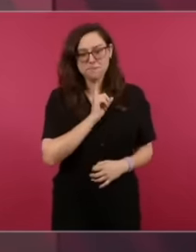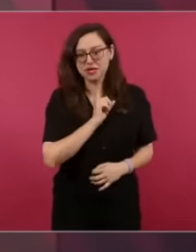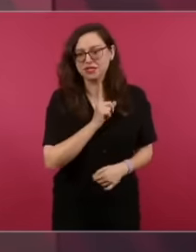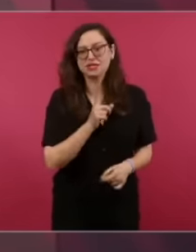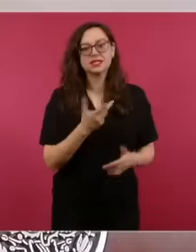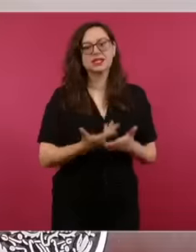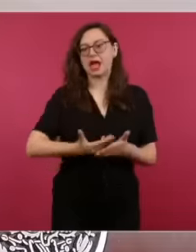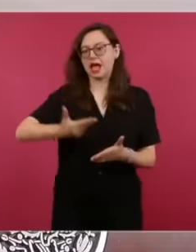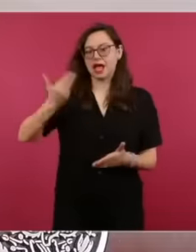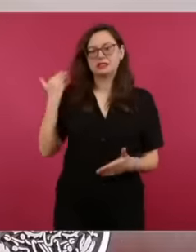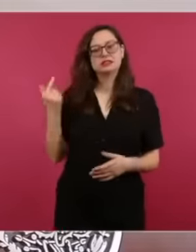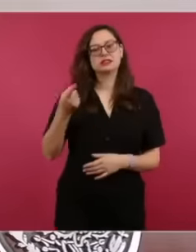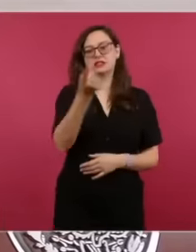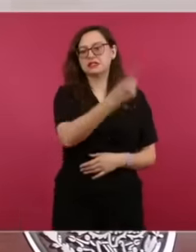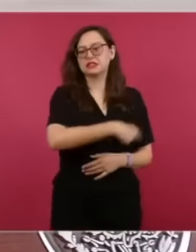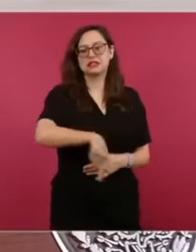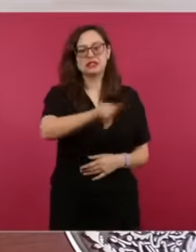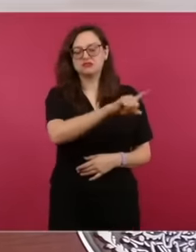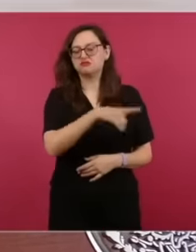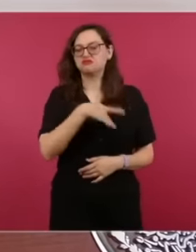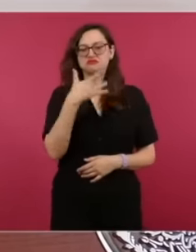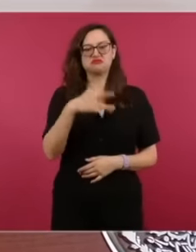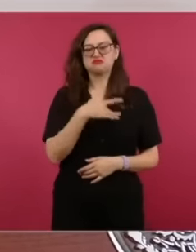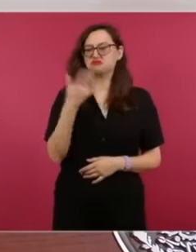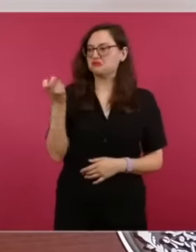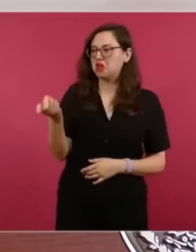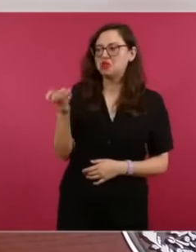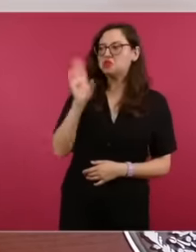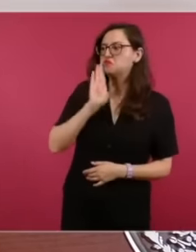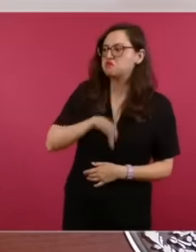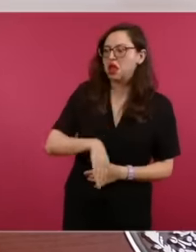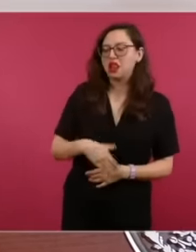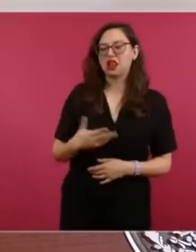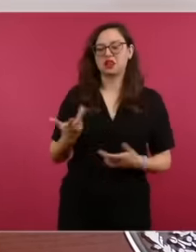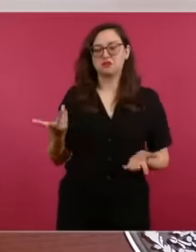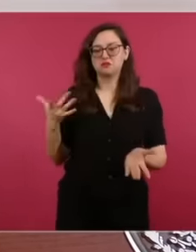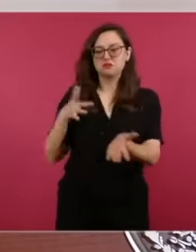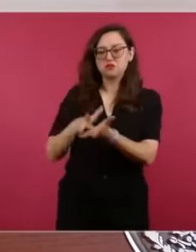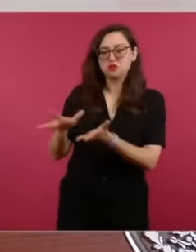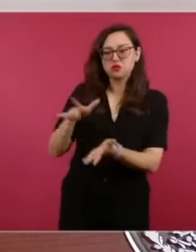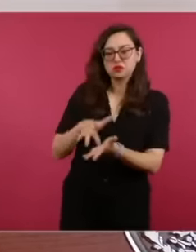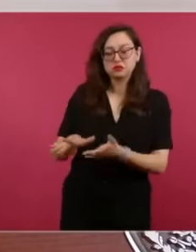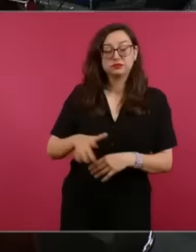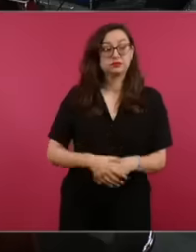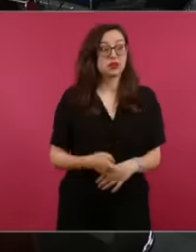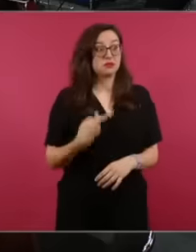that is populism paternalism but those funds have gone to